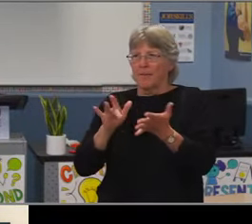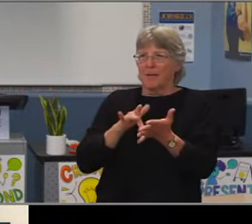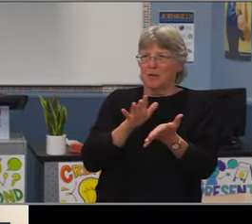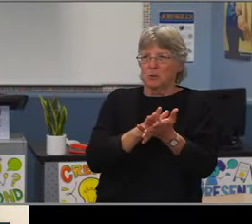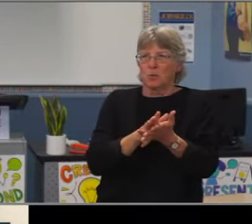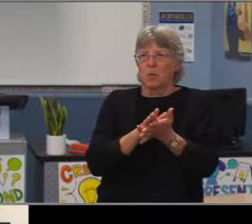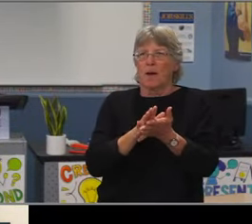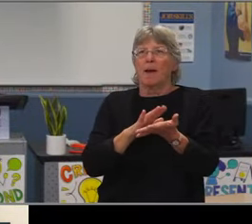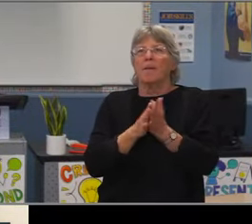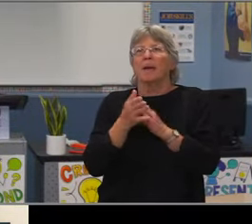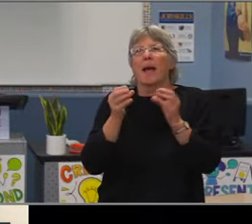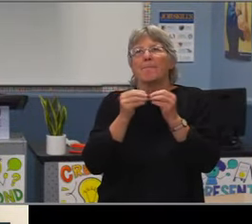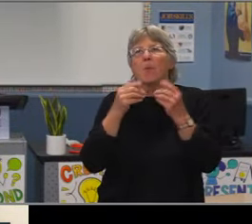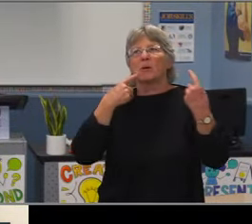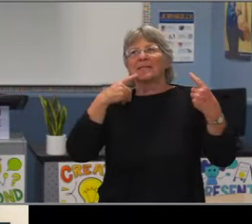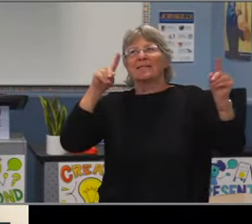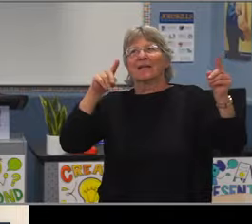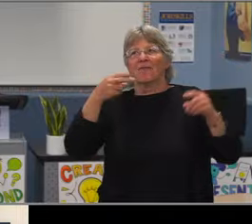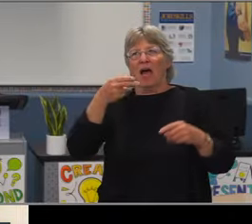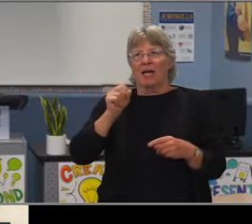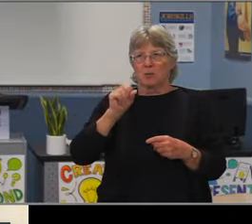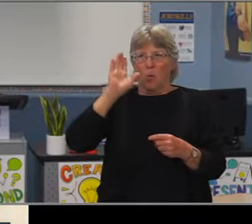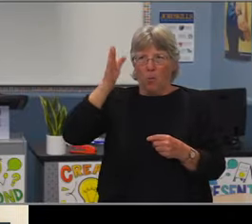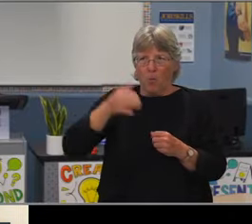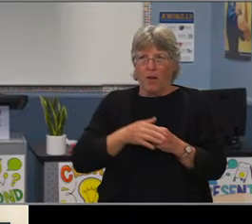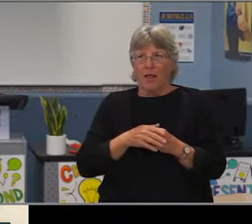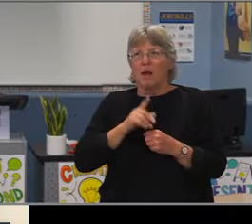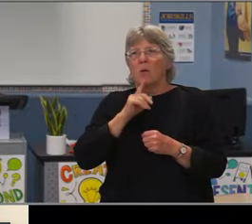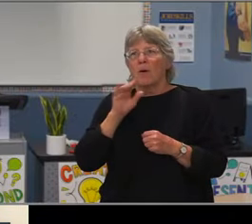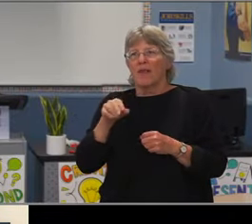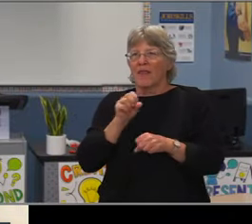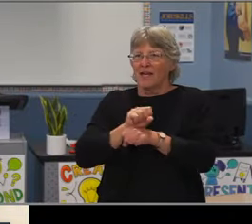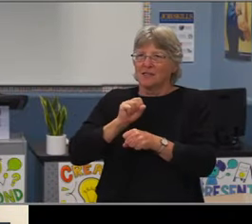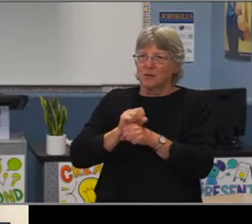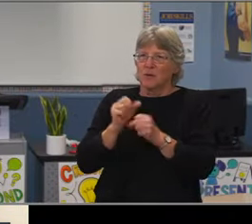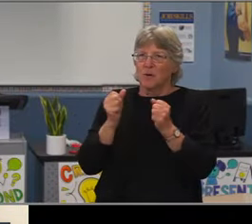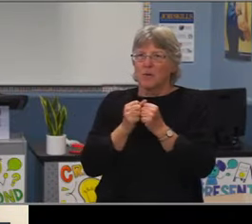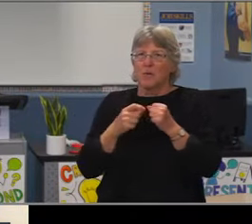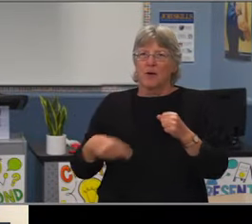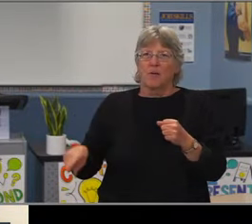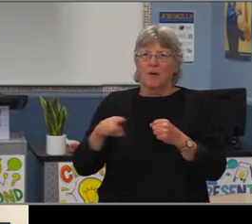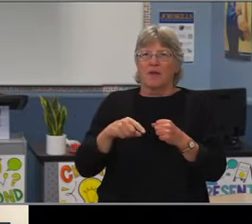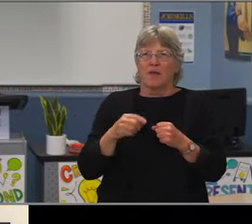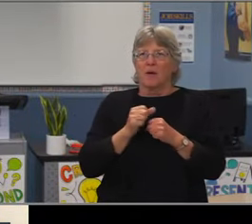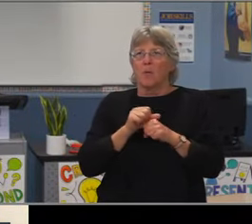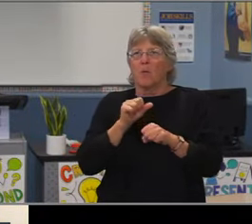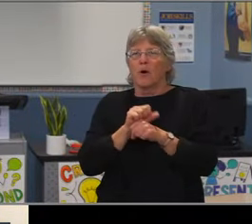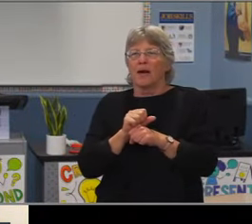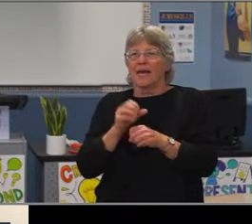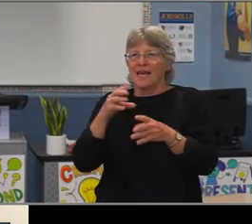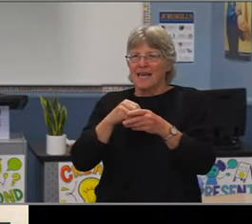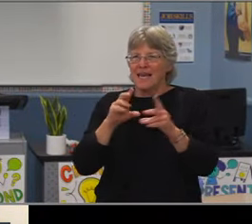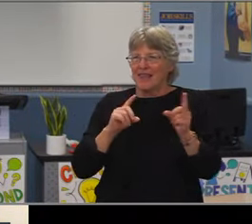it isn't just reliant on a teacher reaching out to a student or a principal or a counselor, that there is a system outside of the schools